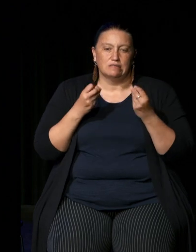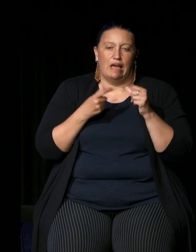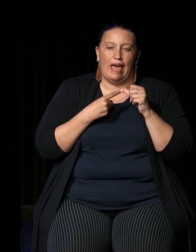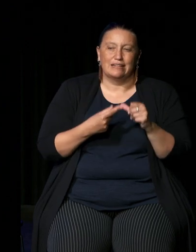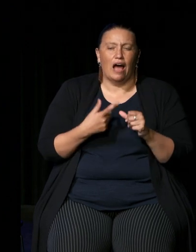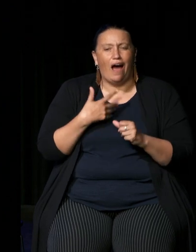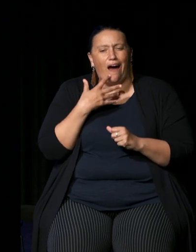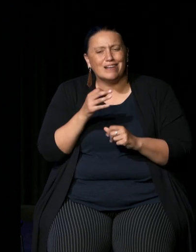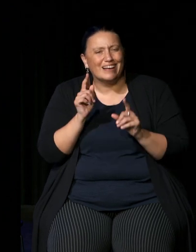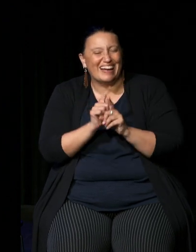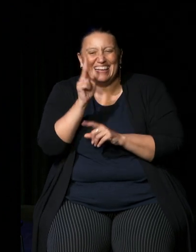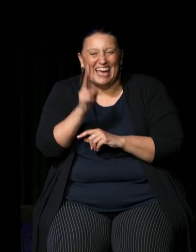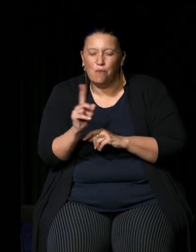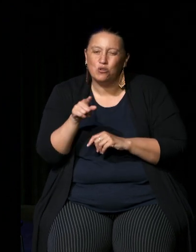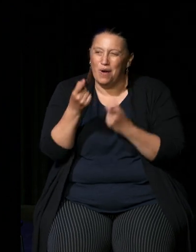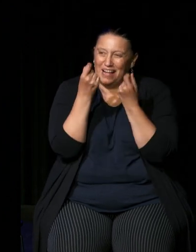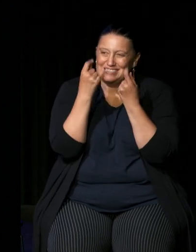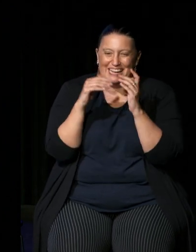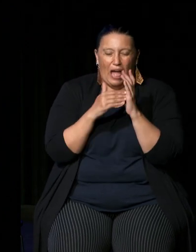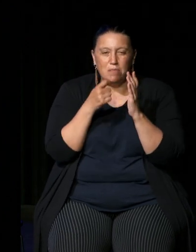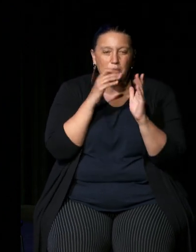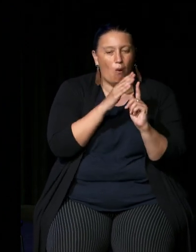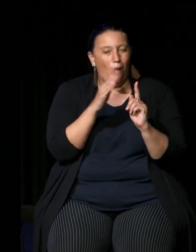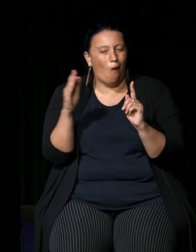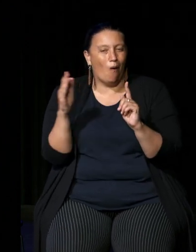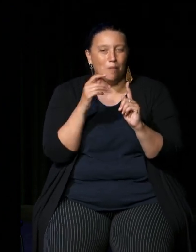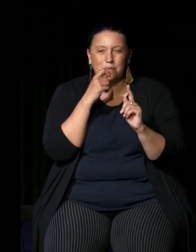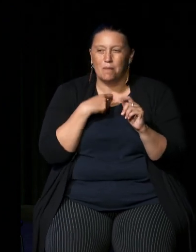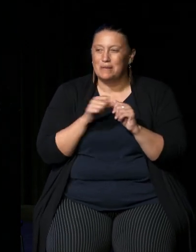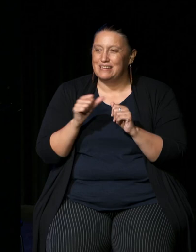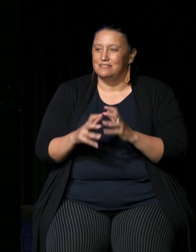might throw up that same question again and get you to respond to it and get a sense of whether